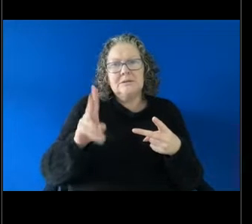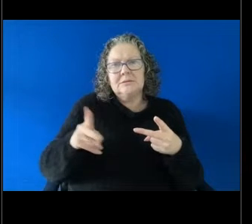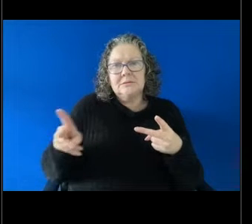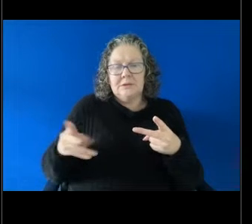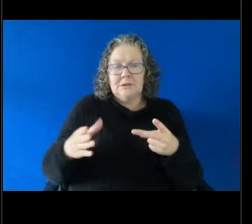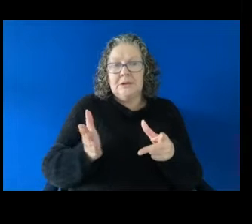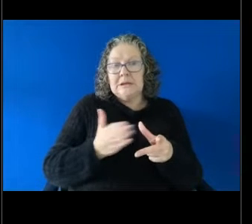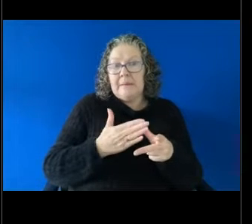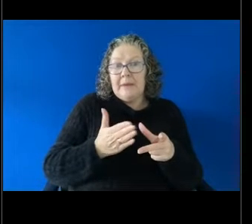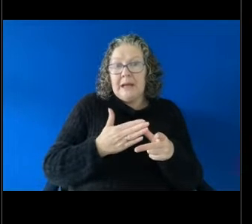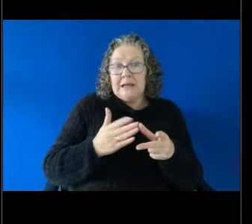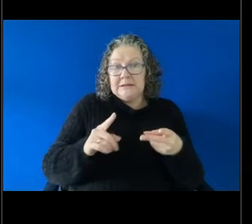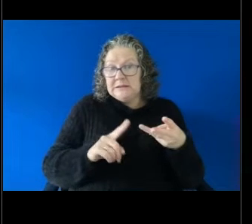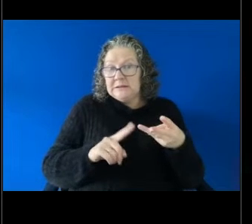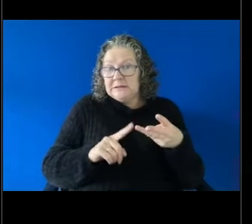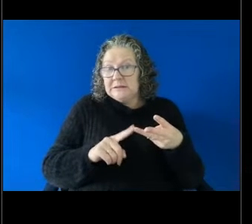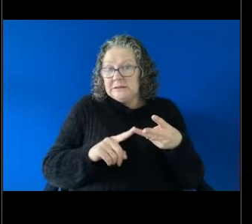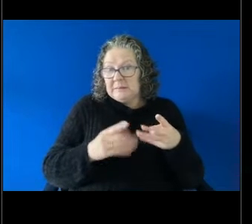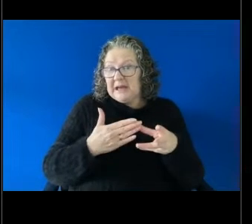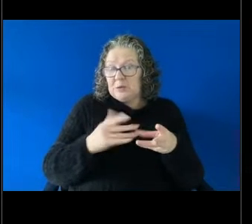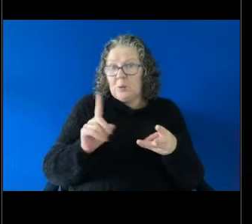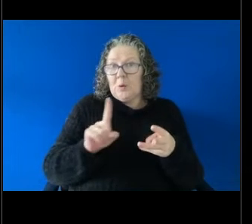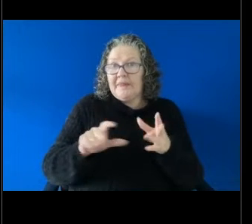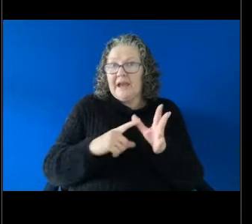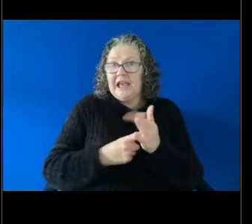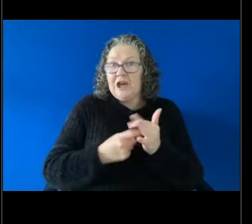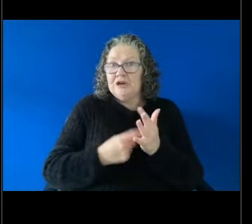Paul. So I'm just going to launch that poll now so we can see what everybody thinks.